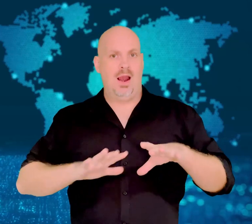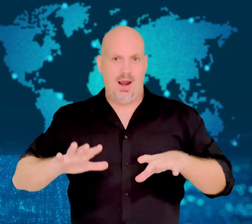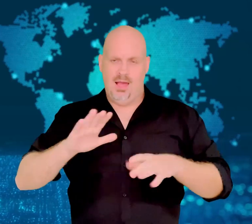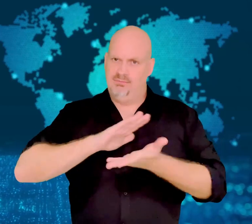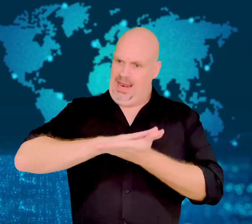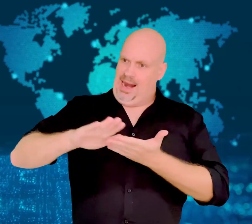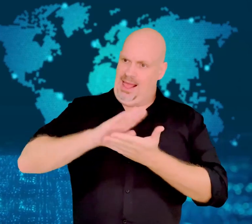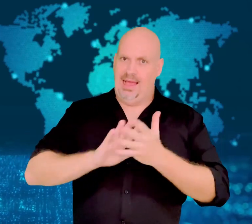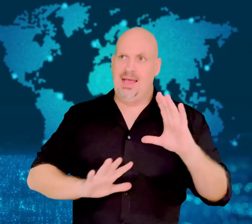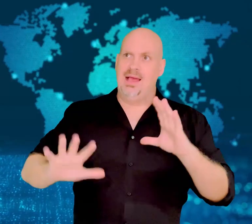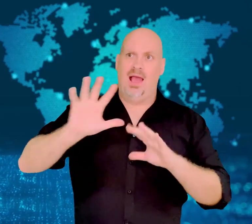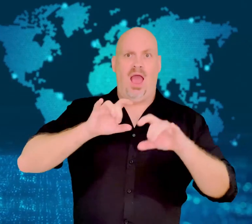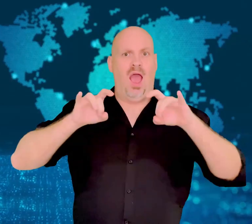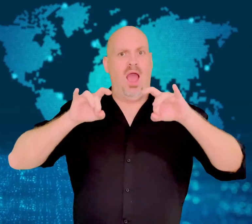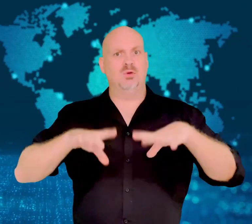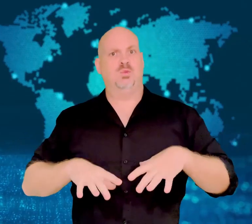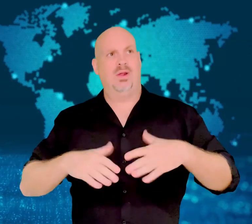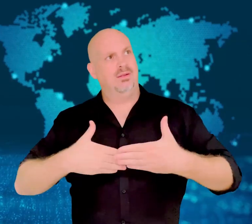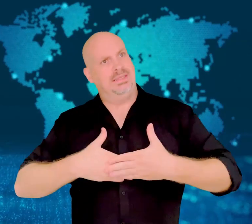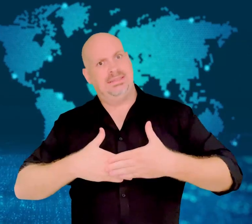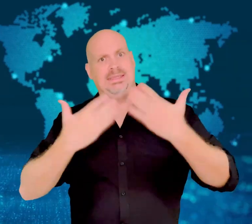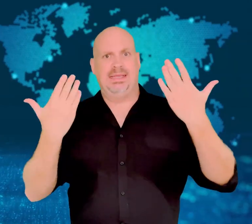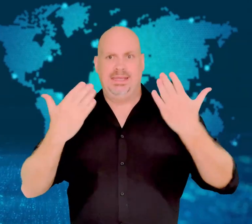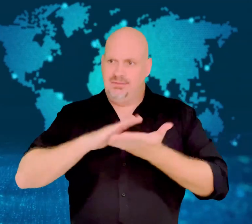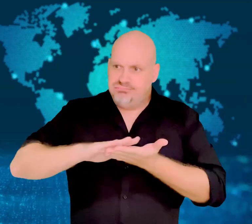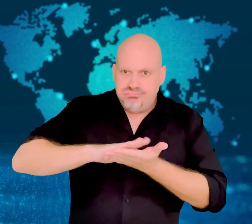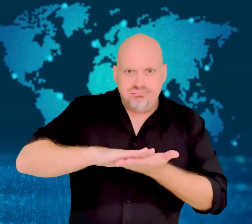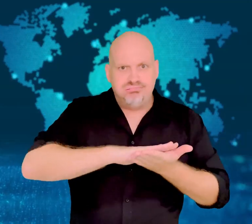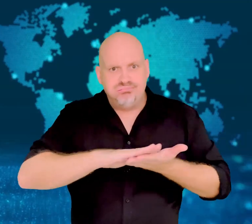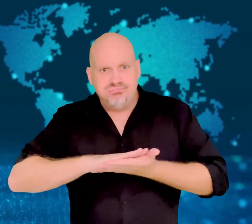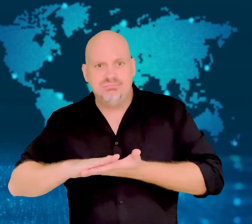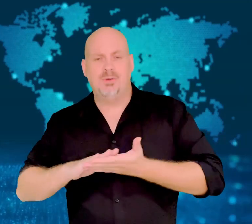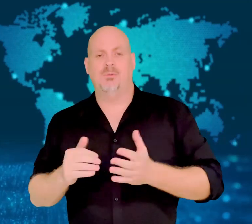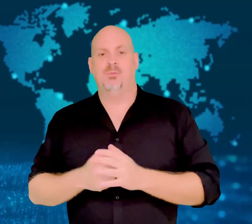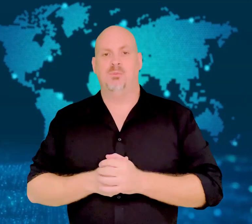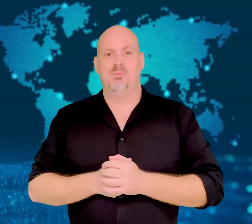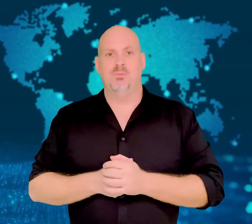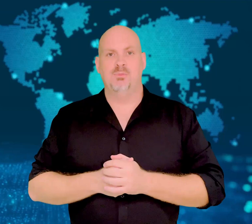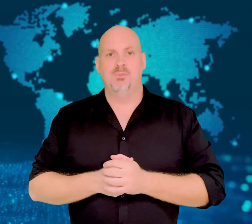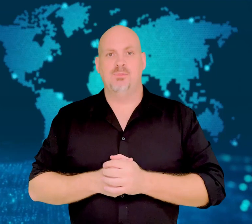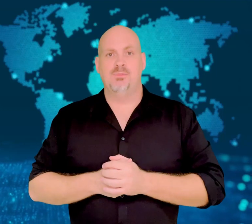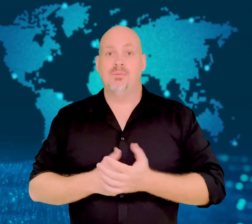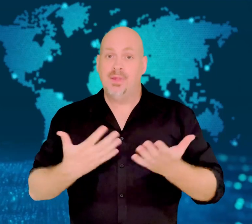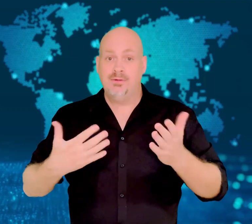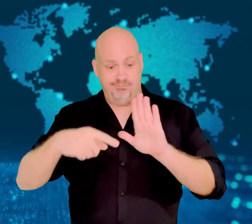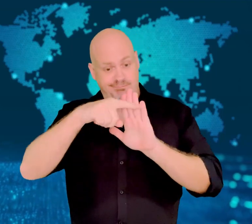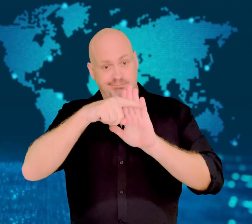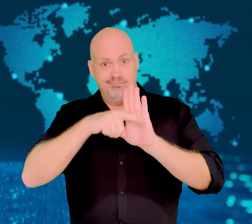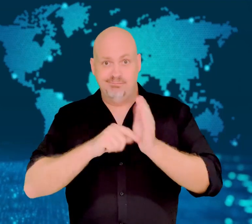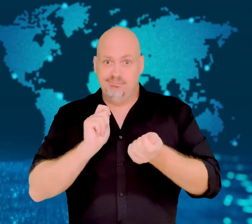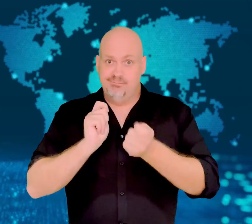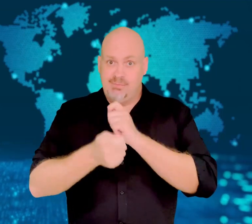A year later, his effort became a national event, "Clean Up Australia Day".